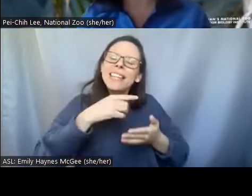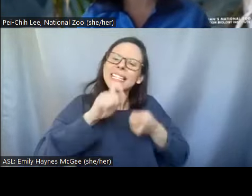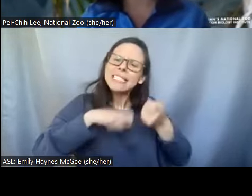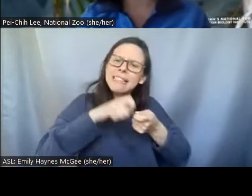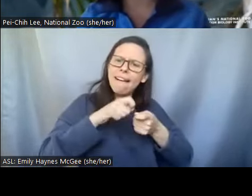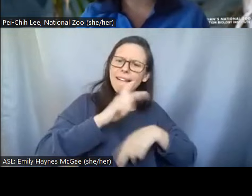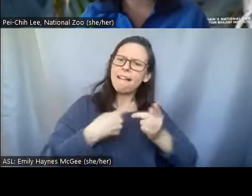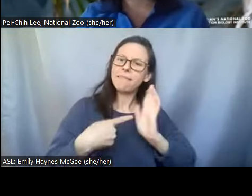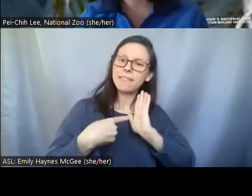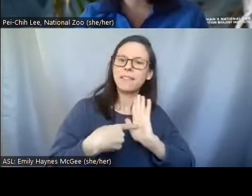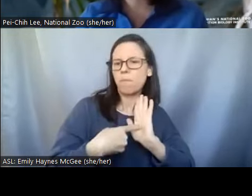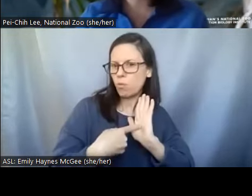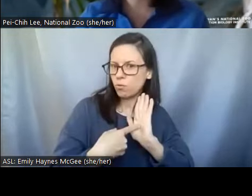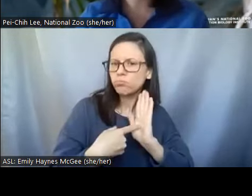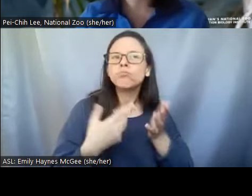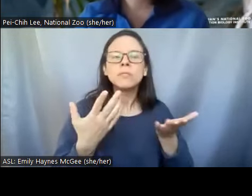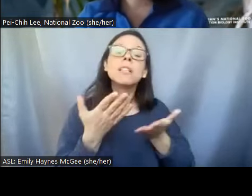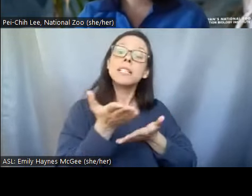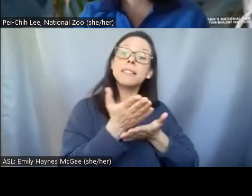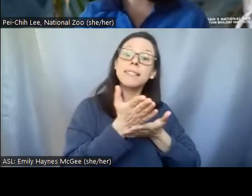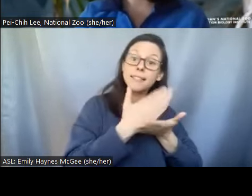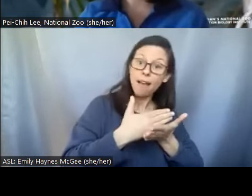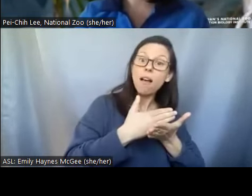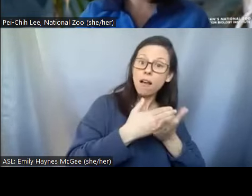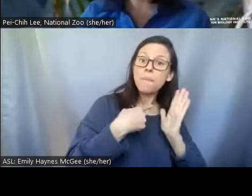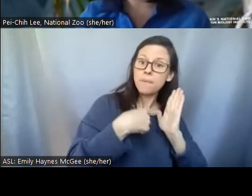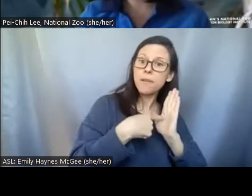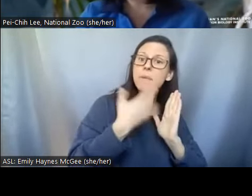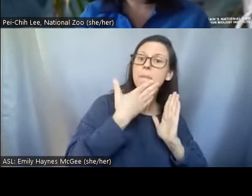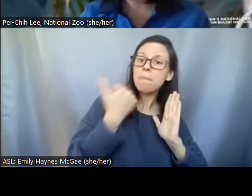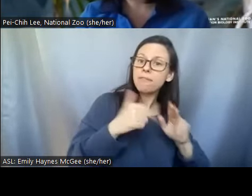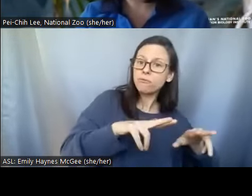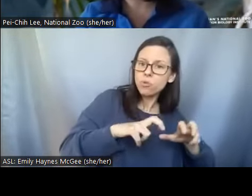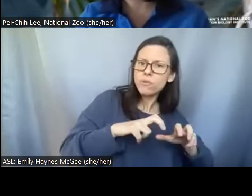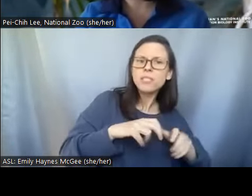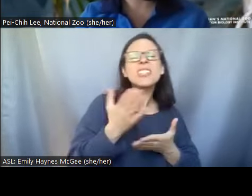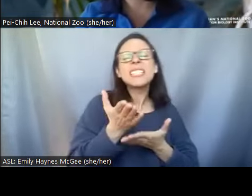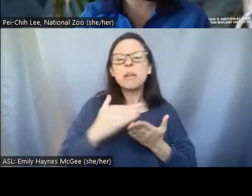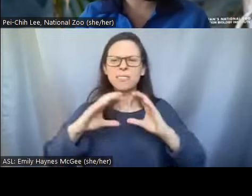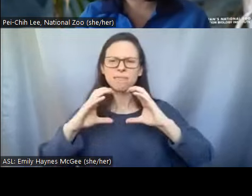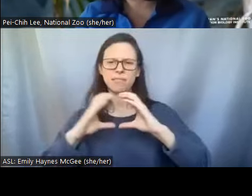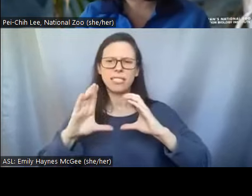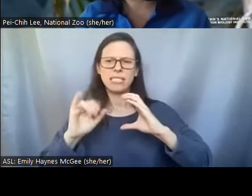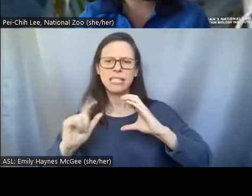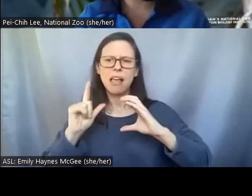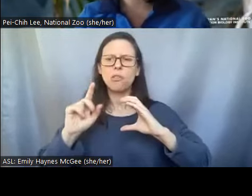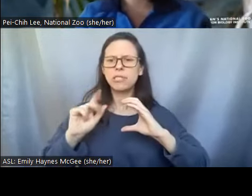some of them can be stored in freezers some like cells or tissues we will preserve preserve them